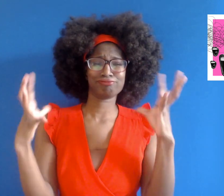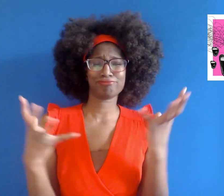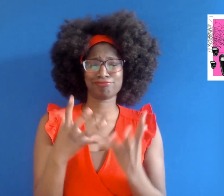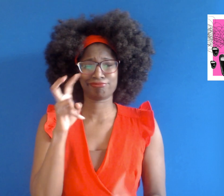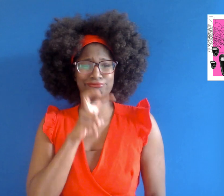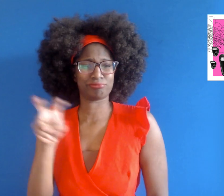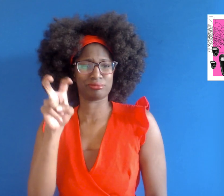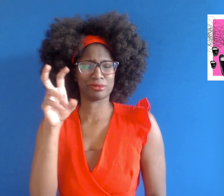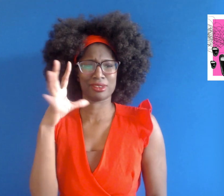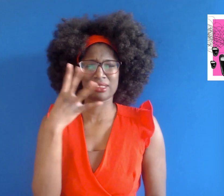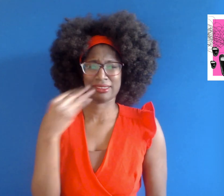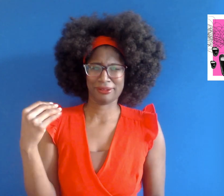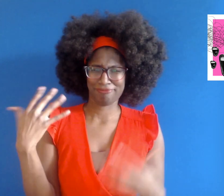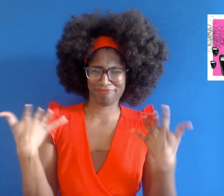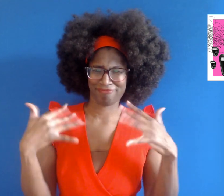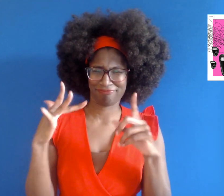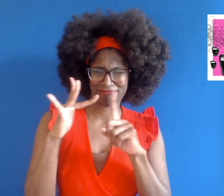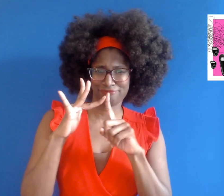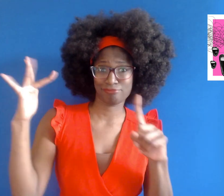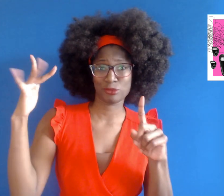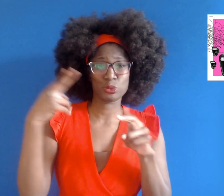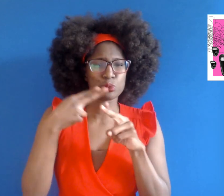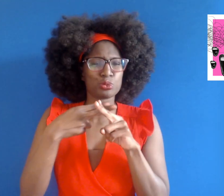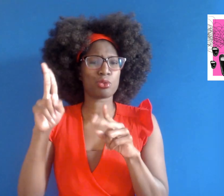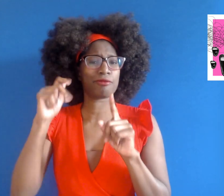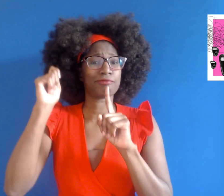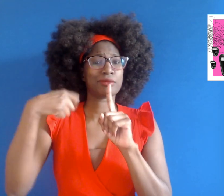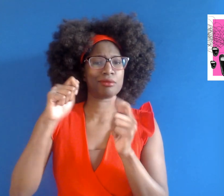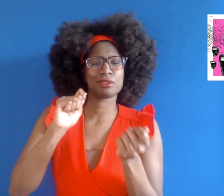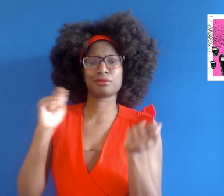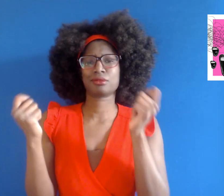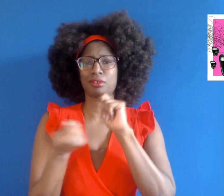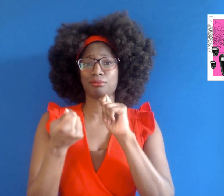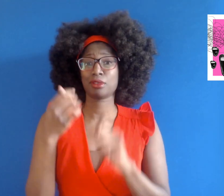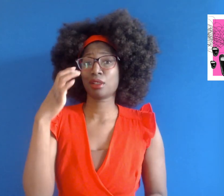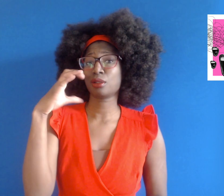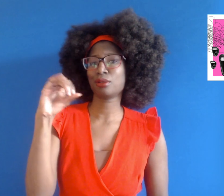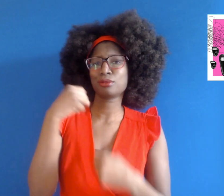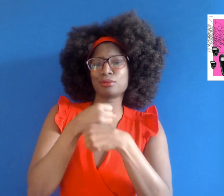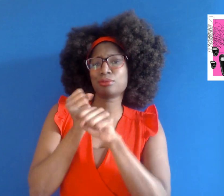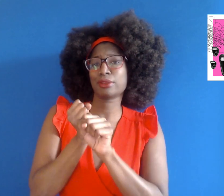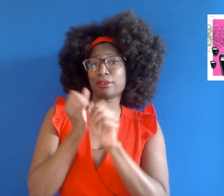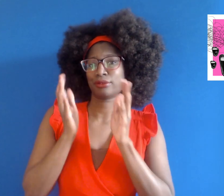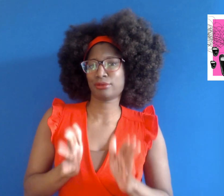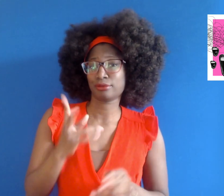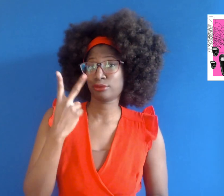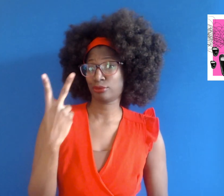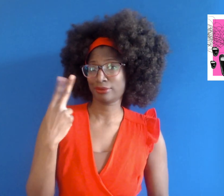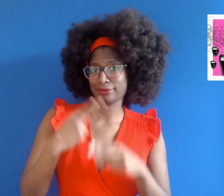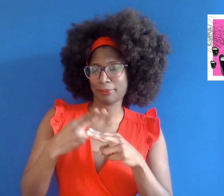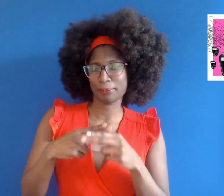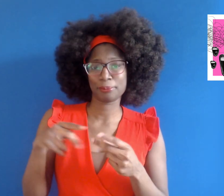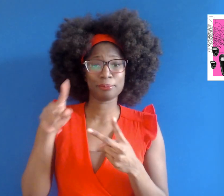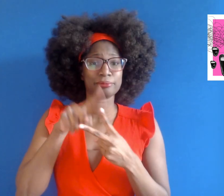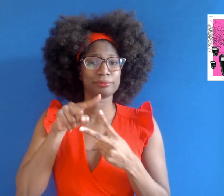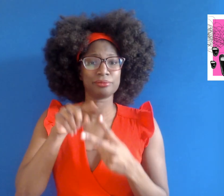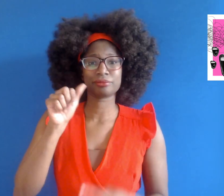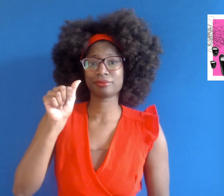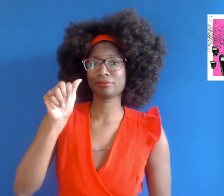Following a national tour, critical acclaim, and a short film adaptation, co-creators